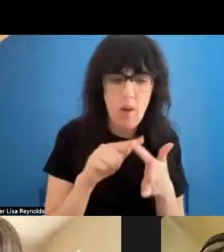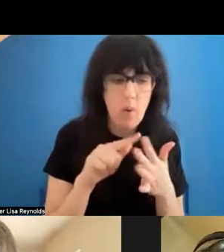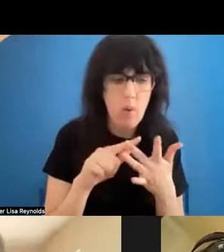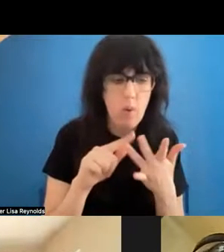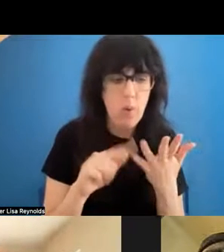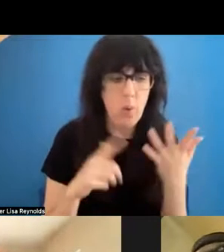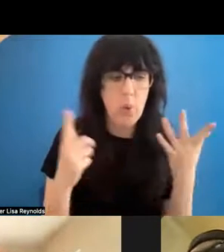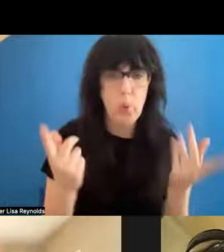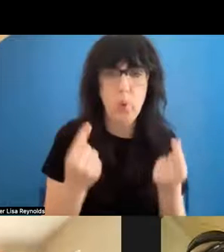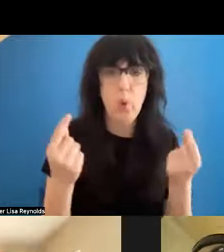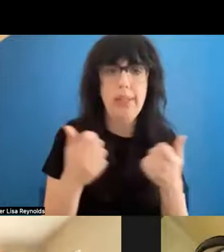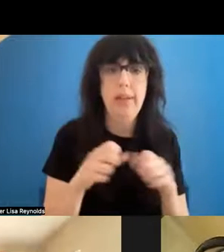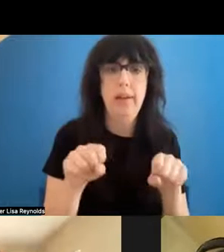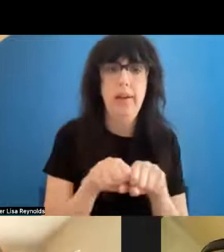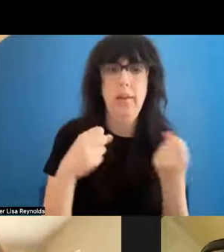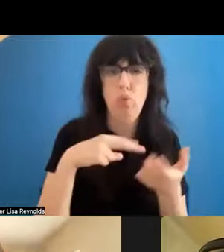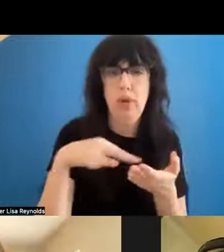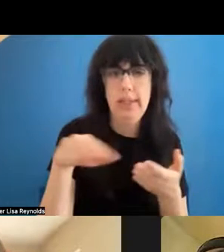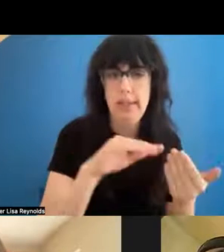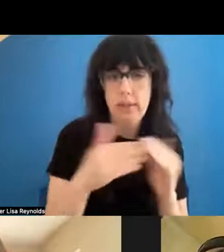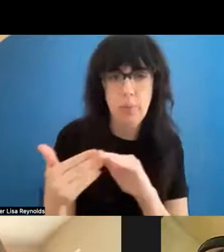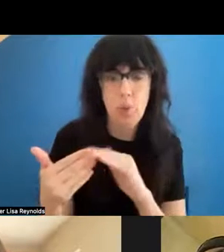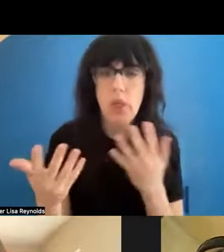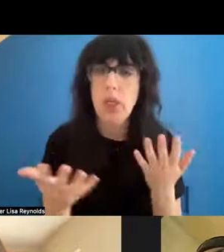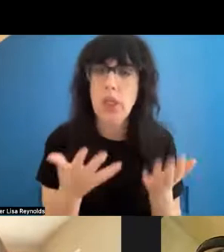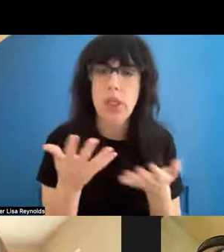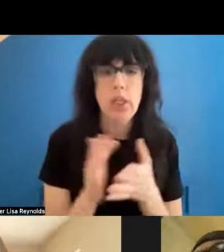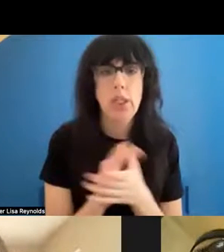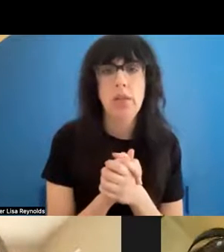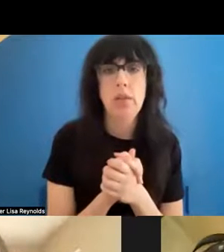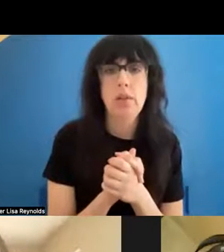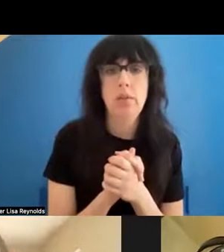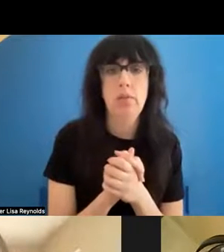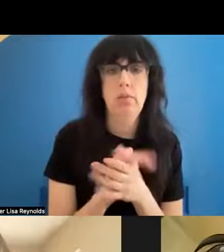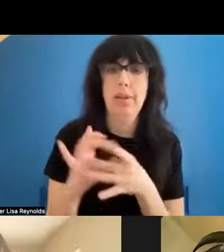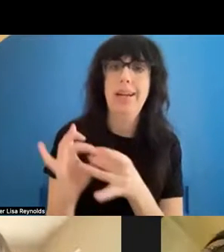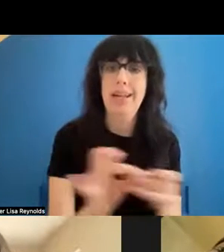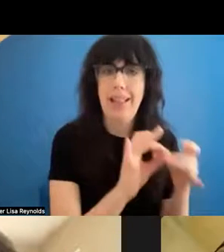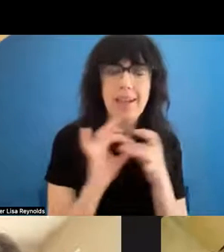we have done in the breakdance community collectively. Because it's not just me, it's